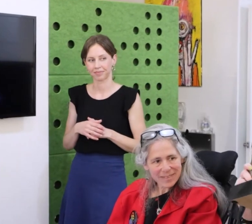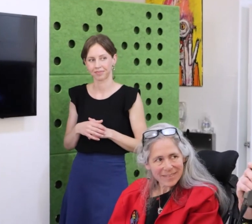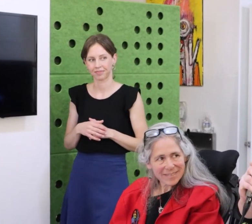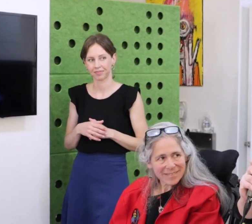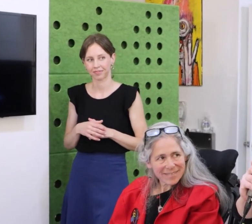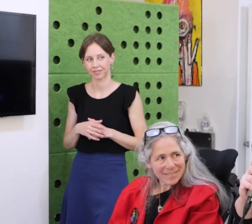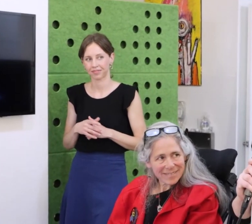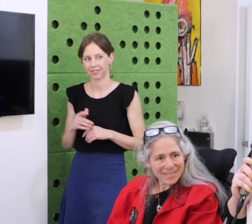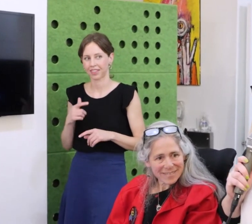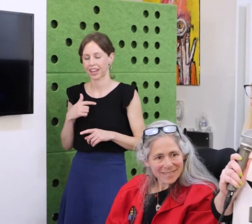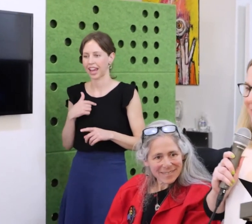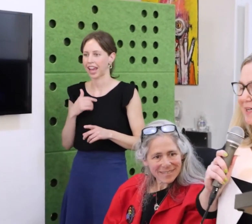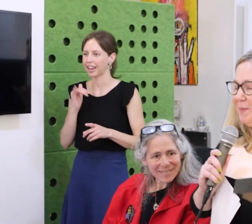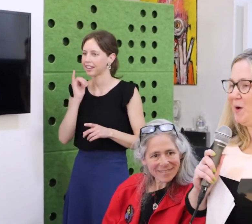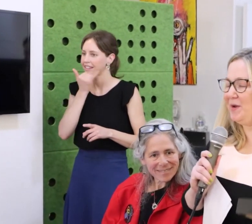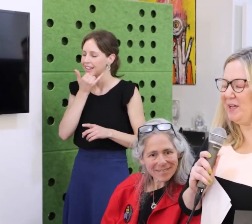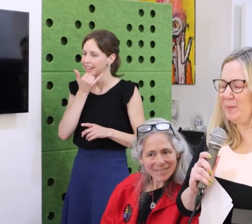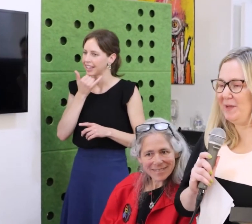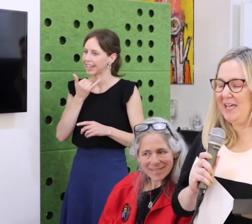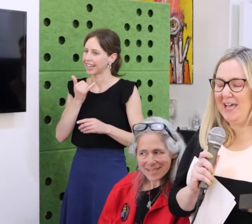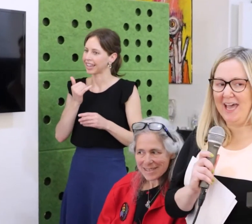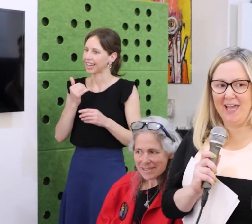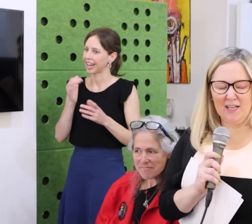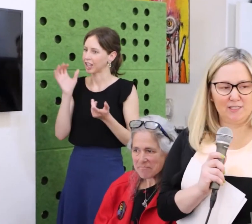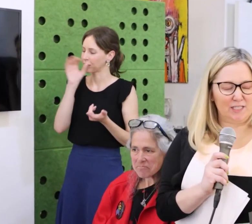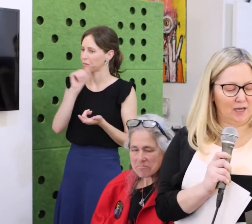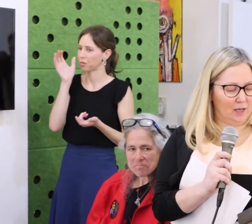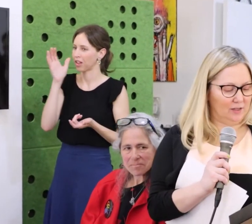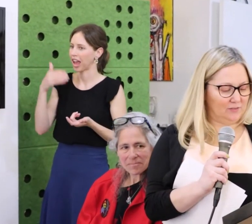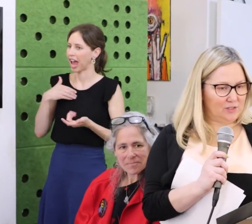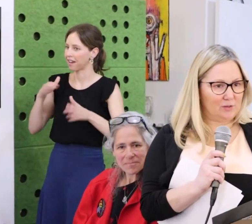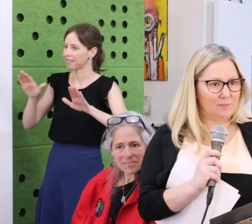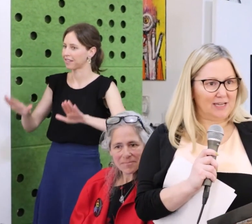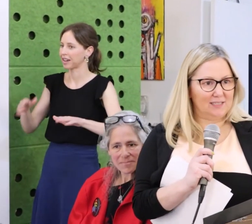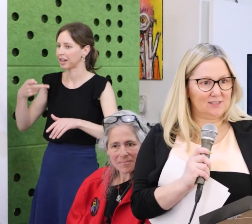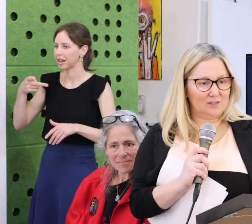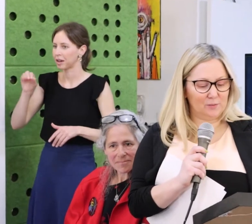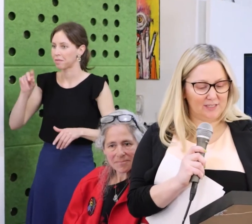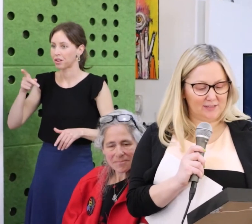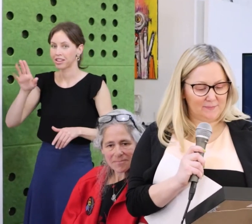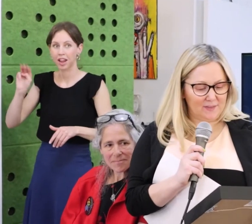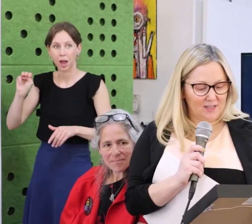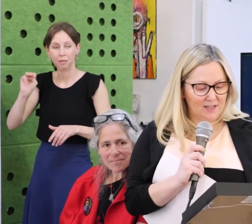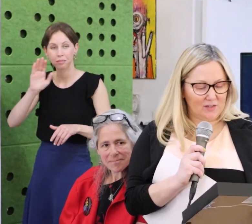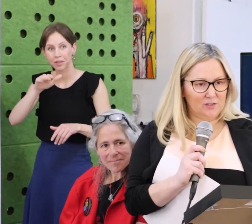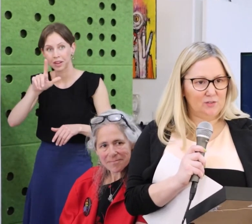works to get a wide variety of voices, and shows up to our strategy calls every Sunday night,